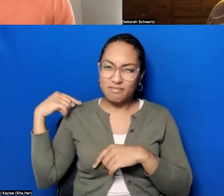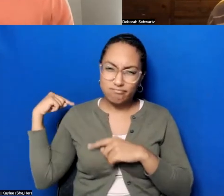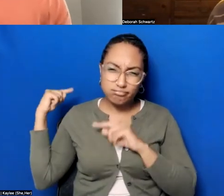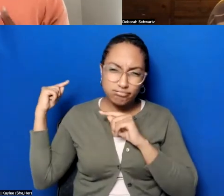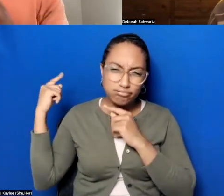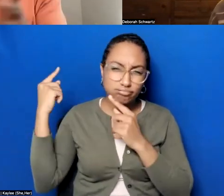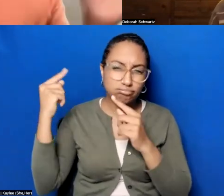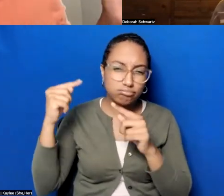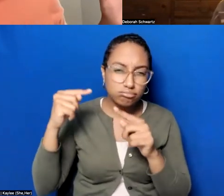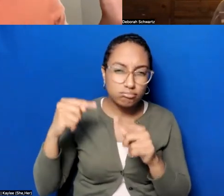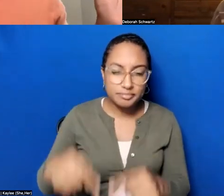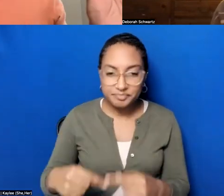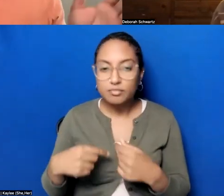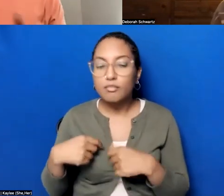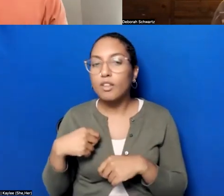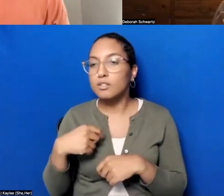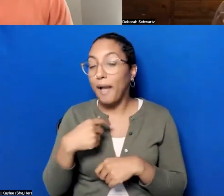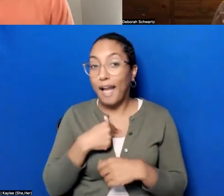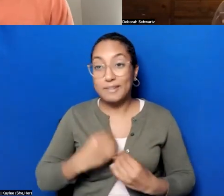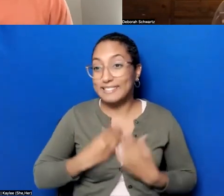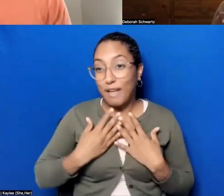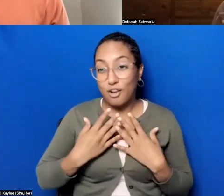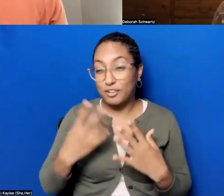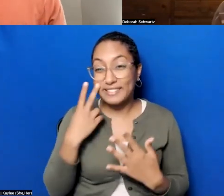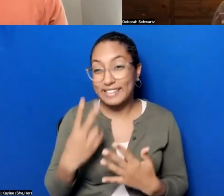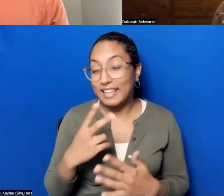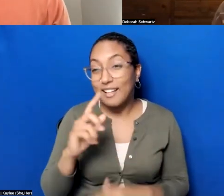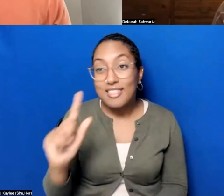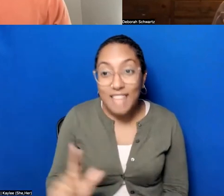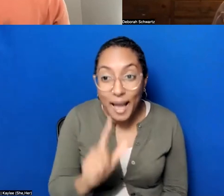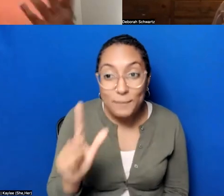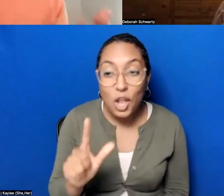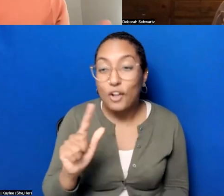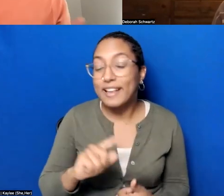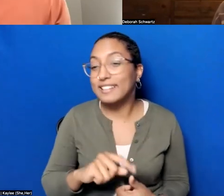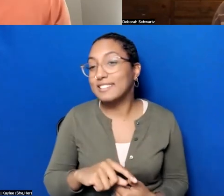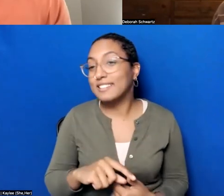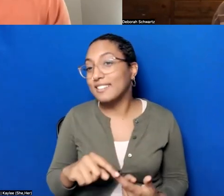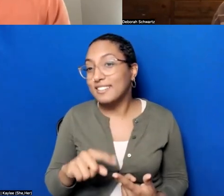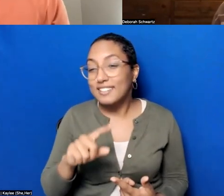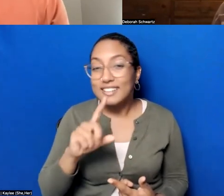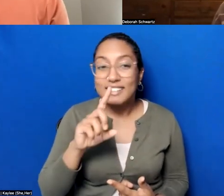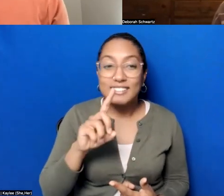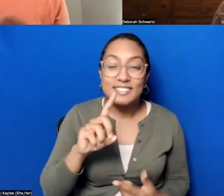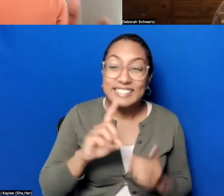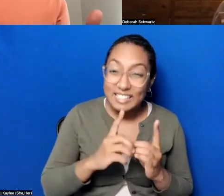by the wide casting net, of libraries, inspired by the digital humanities projects that really